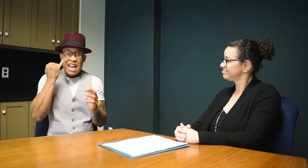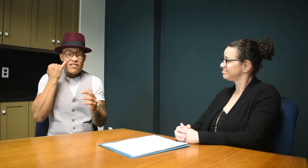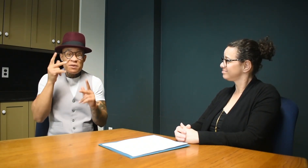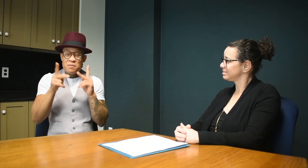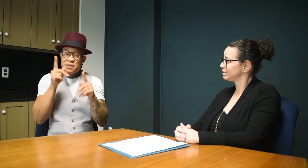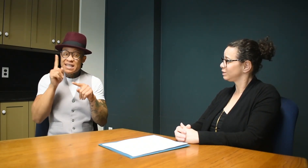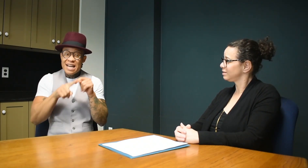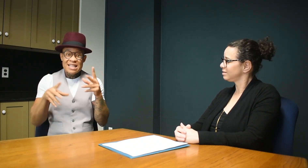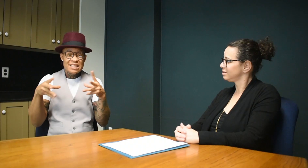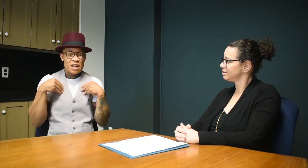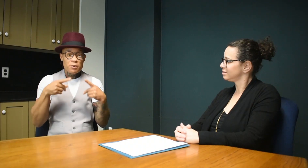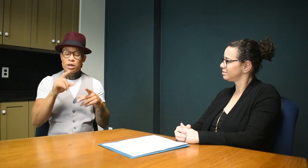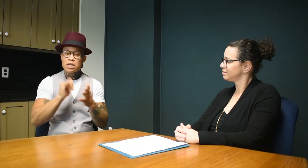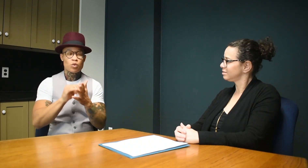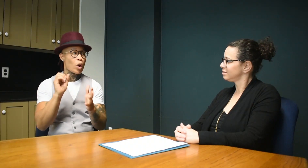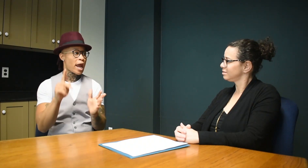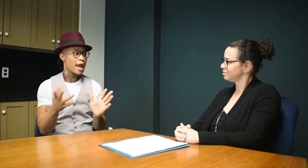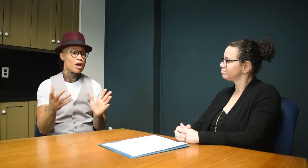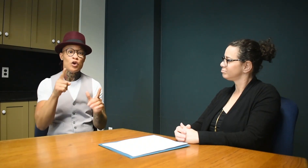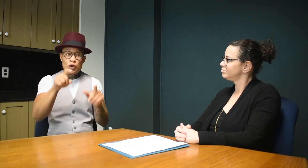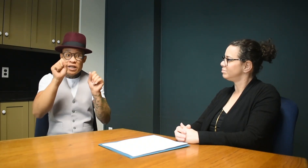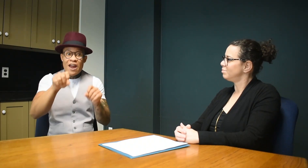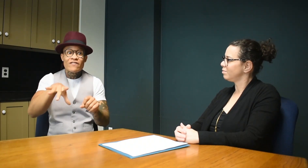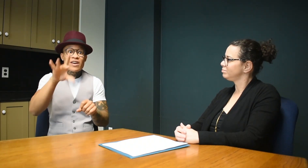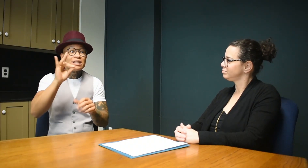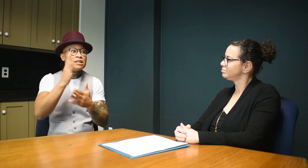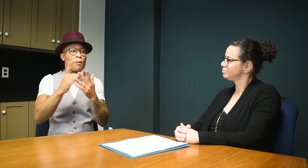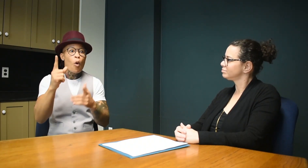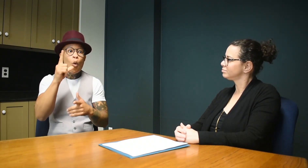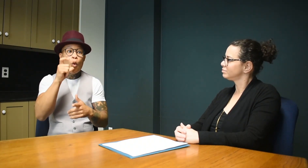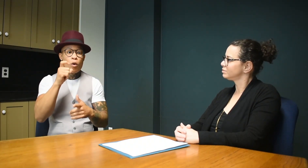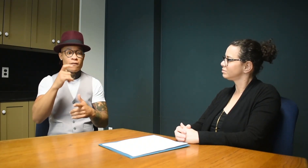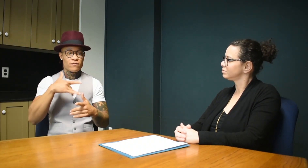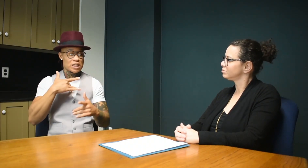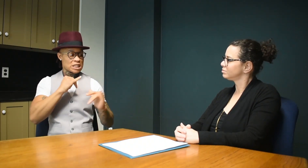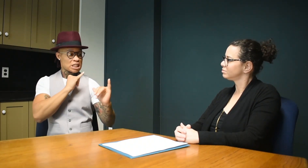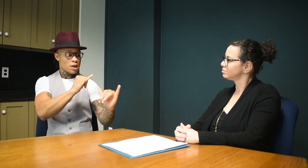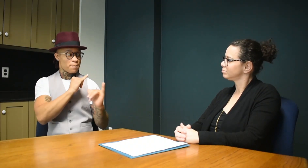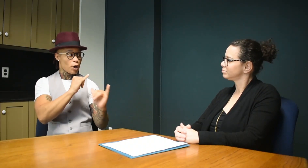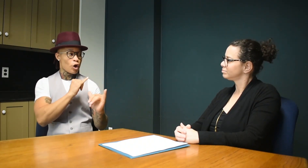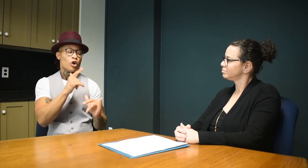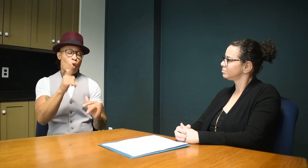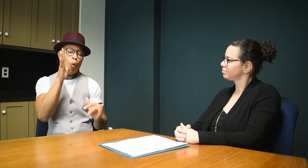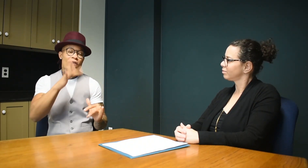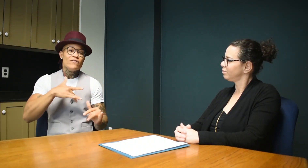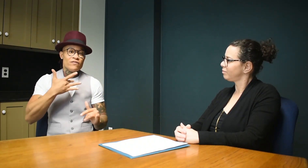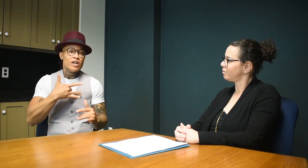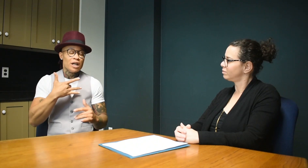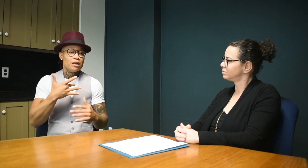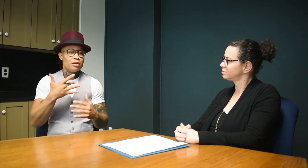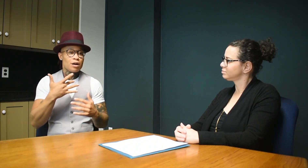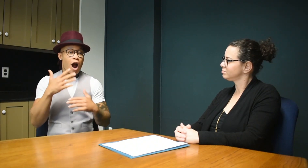If people don't accept you, that is ok! You can find someone who's gone through the same experience